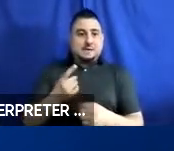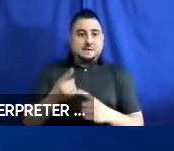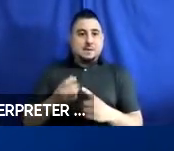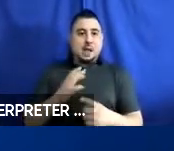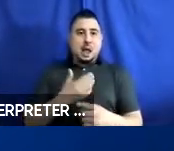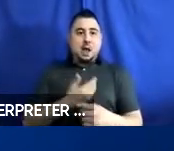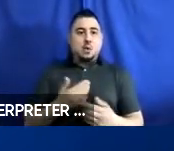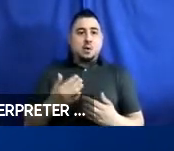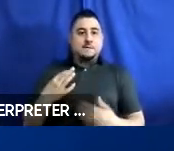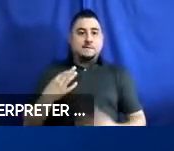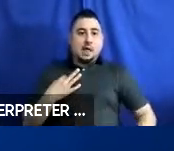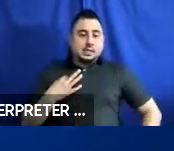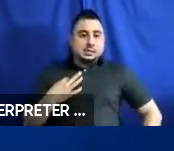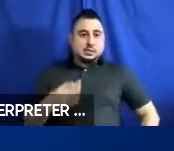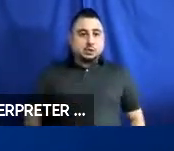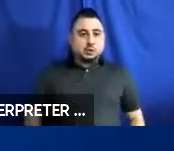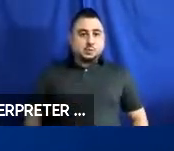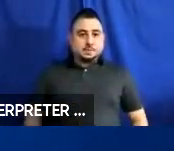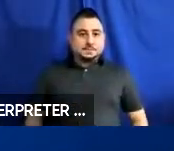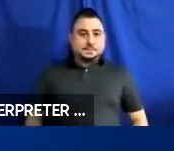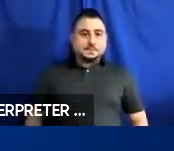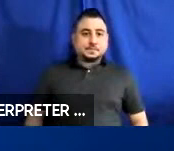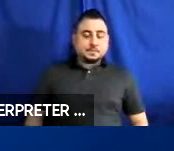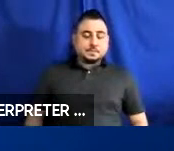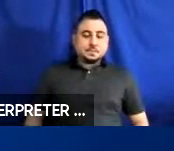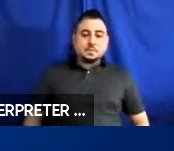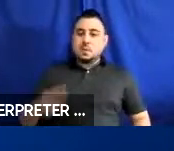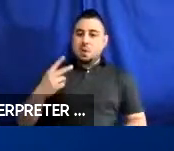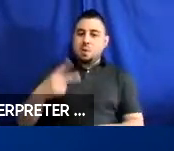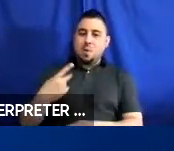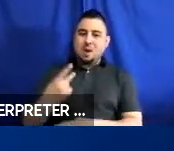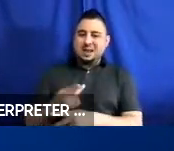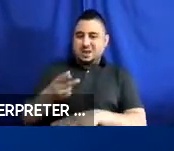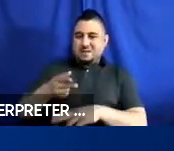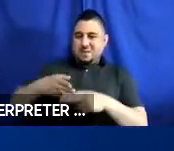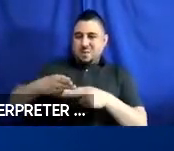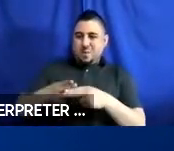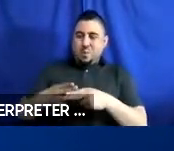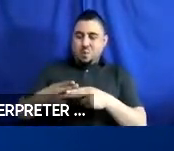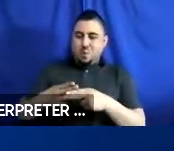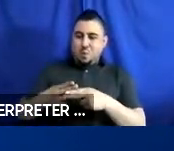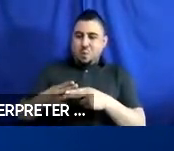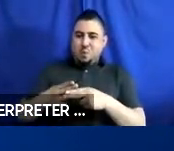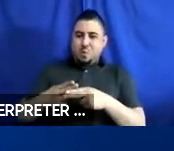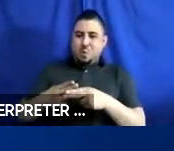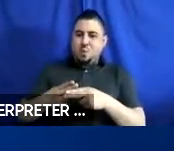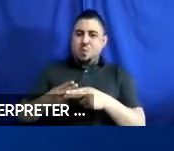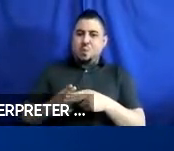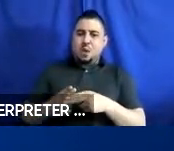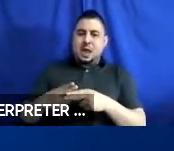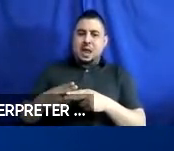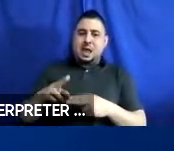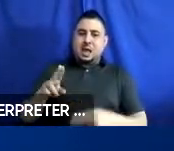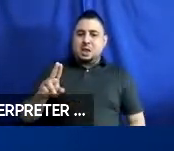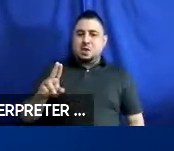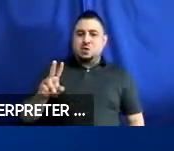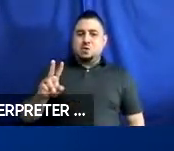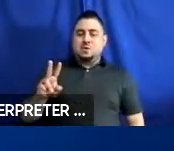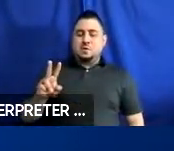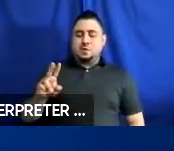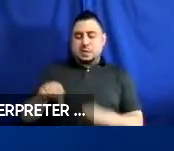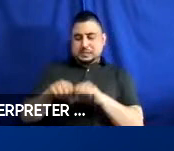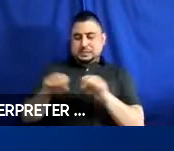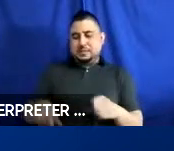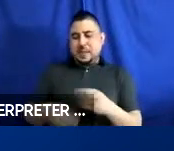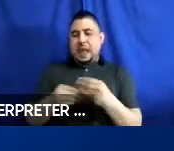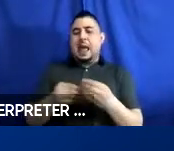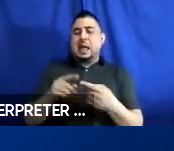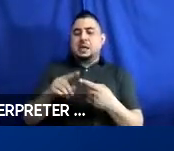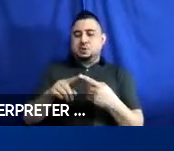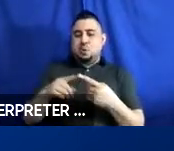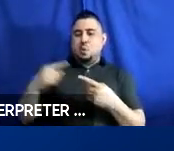And what kind of weight does the UDIG system add to, to a, manual